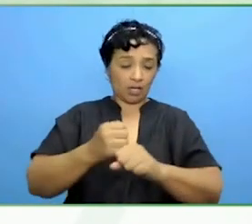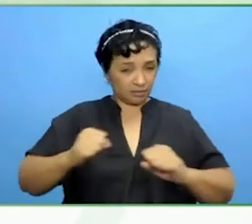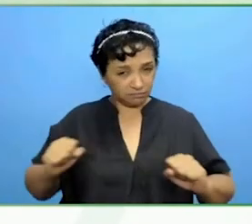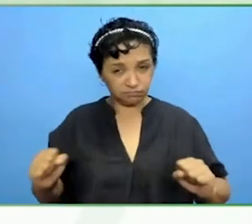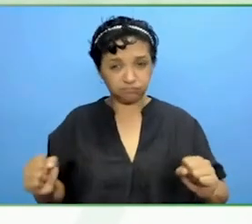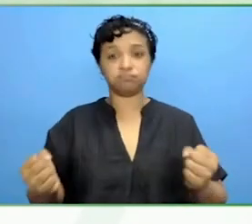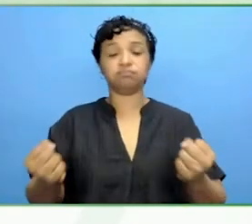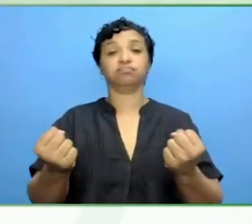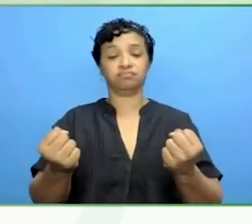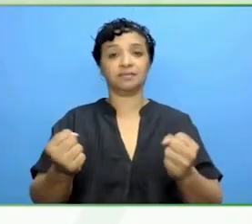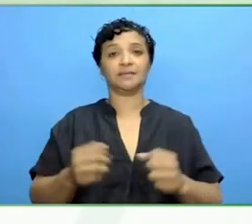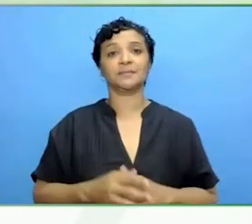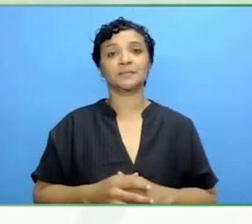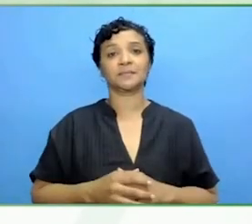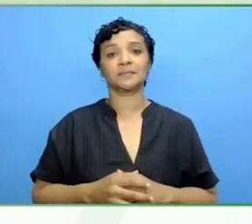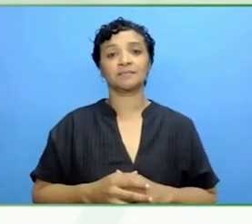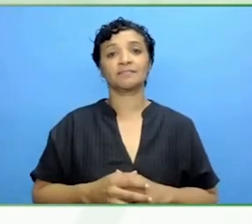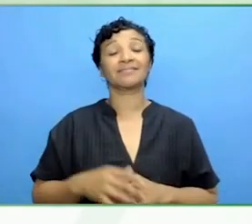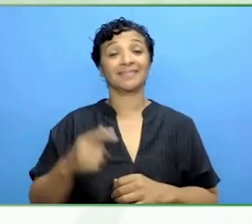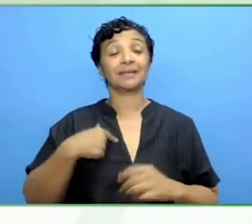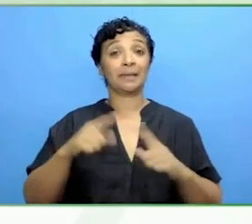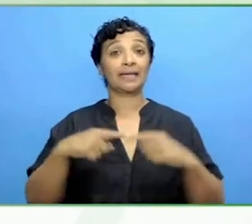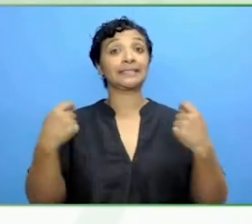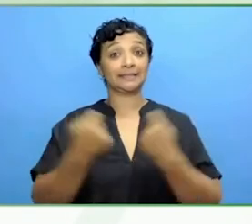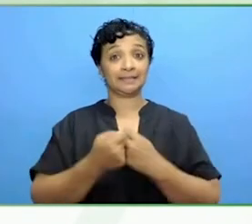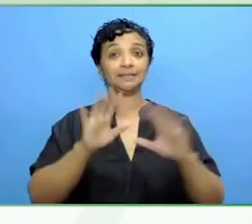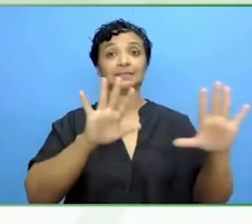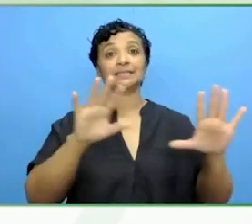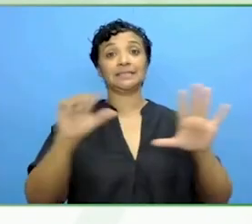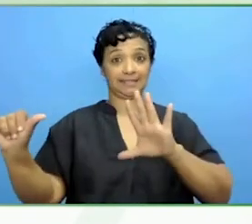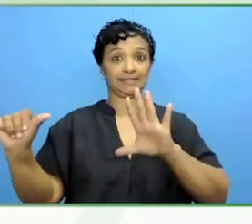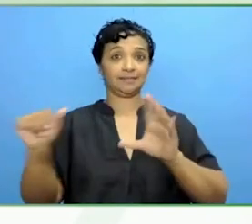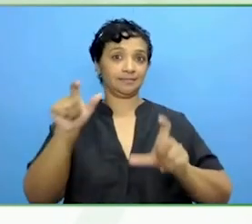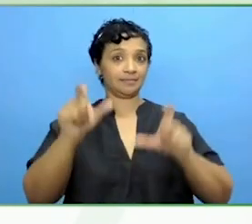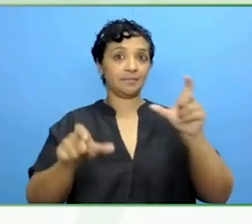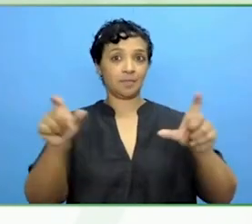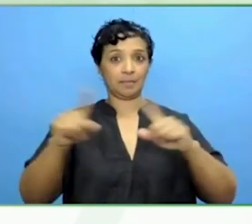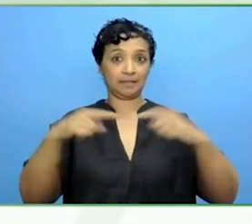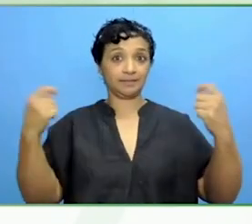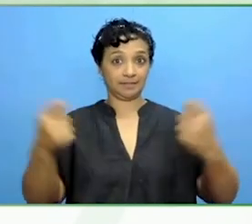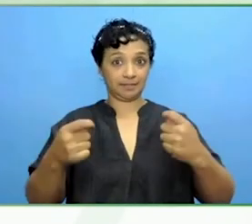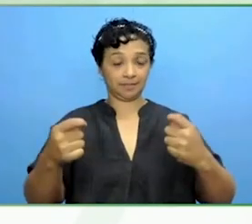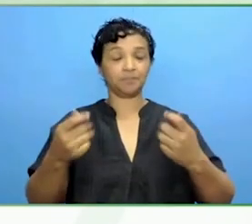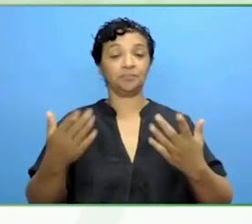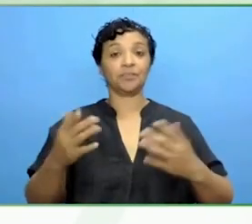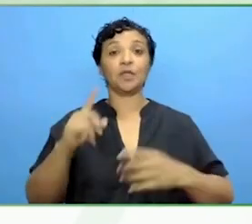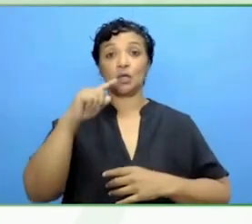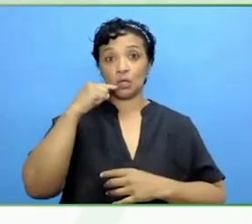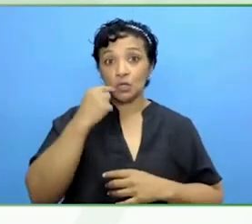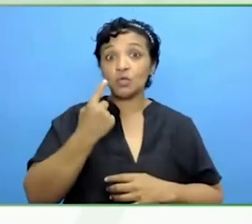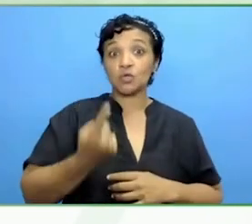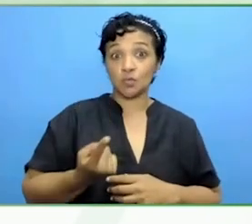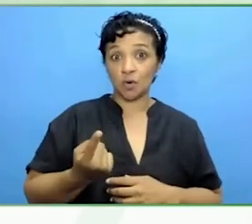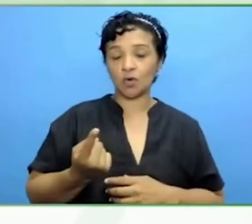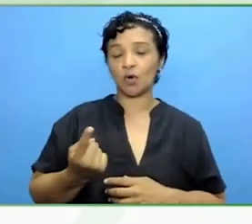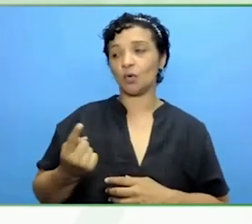I am supported by a team of about 16 people. Andria tomorrow has the opportunity to speak with my leadership team of 16